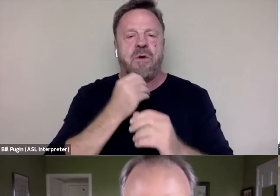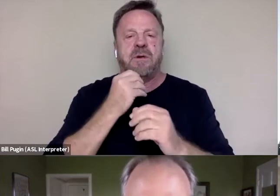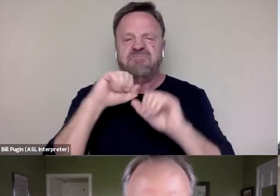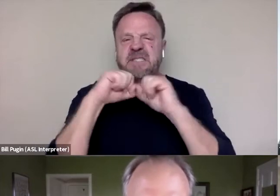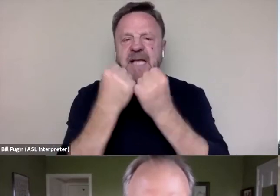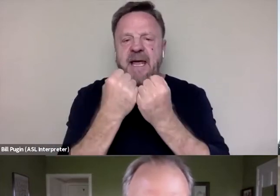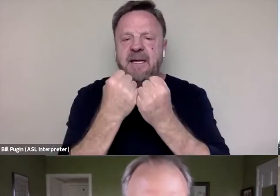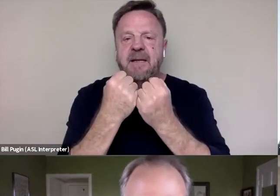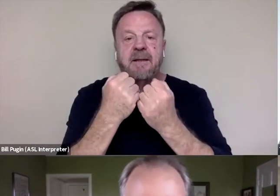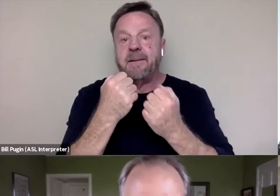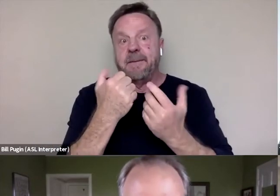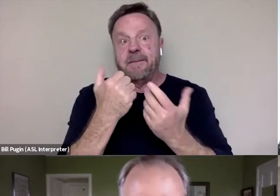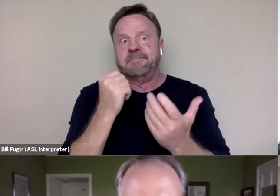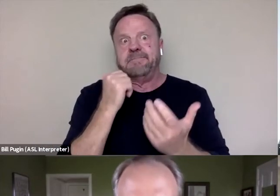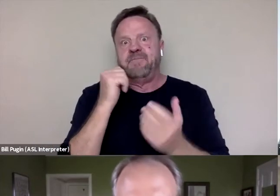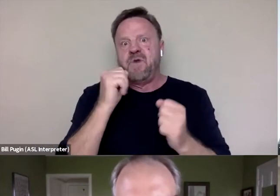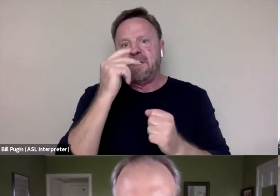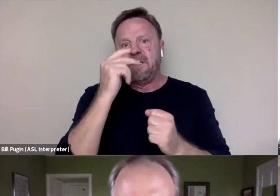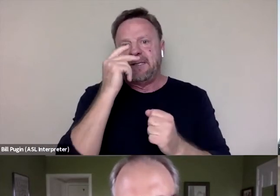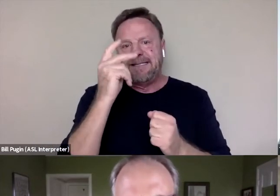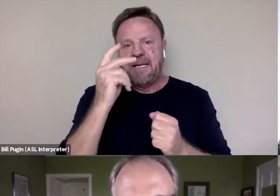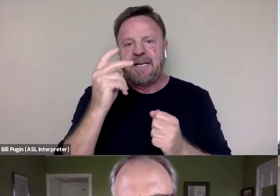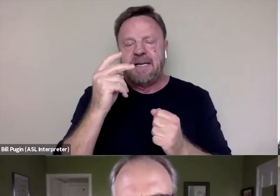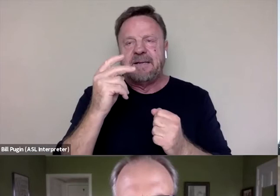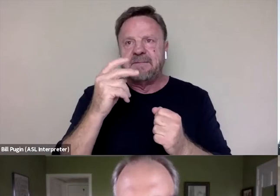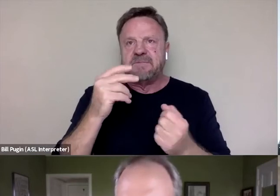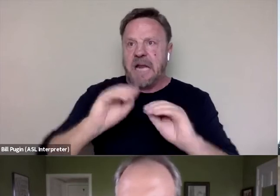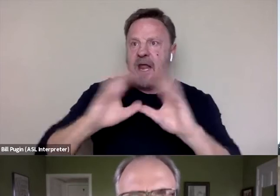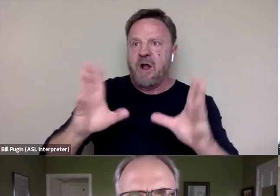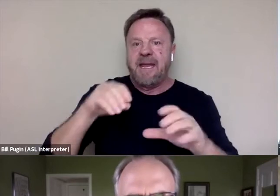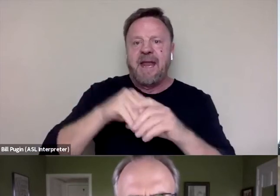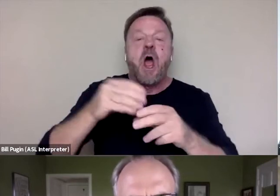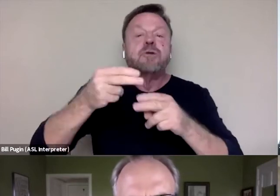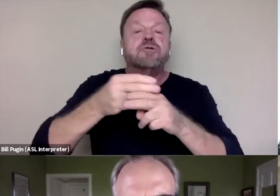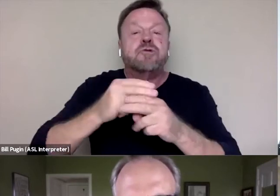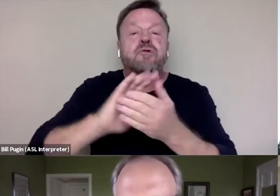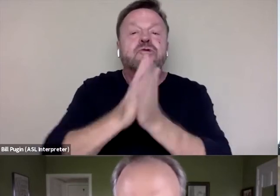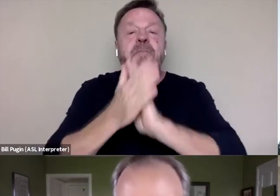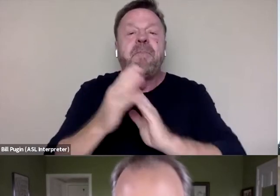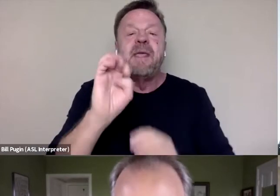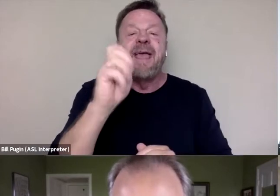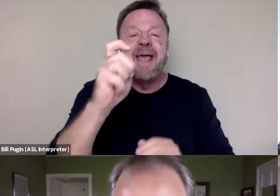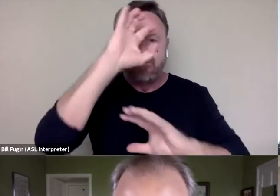most prominently in our soon-to-be ex-president where that's the way that he was completely operating.